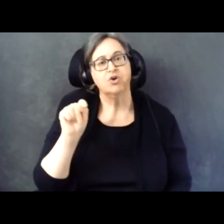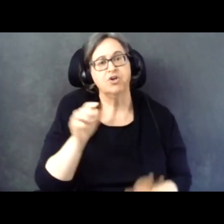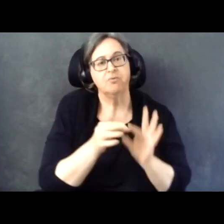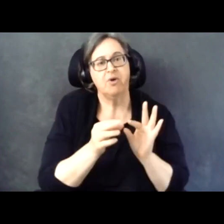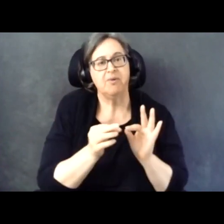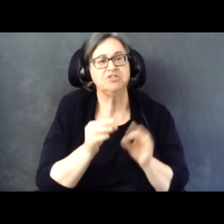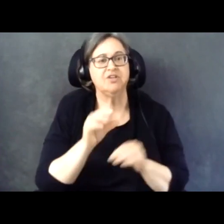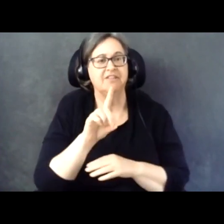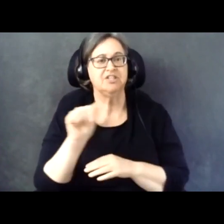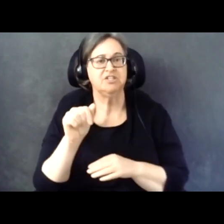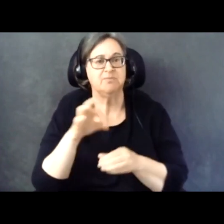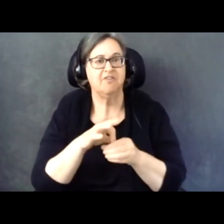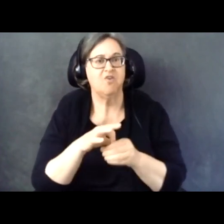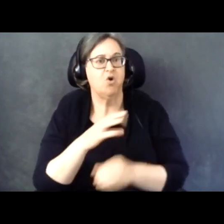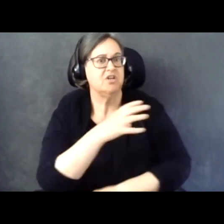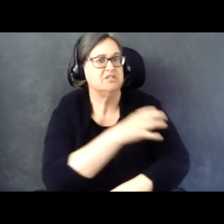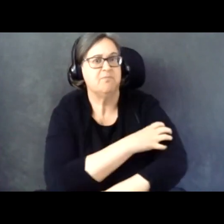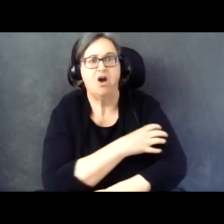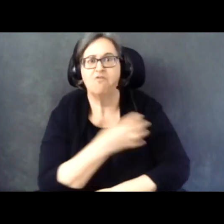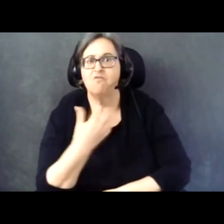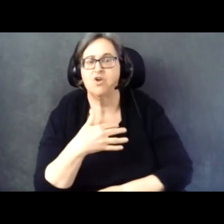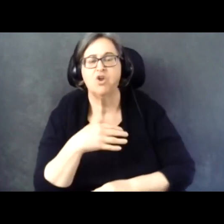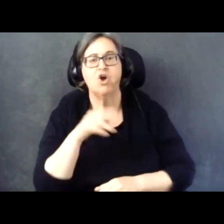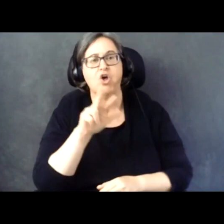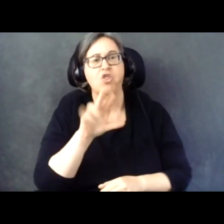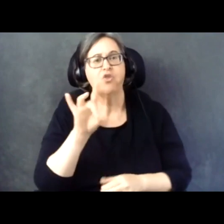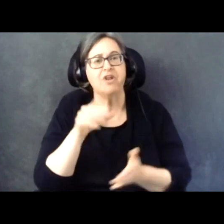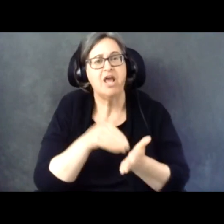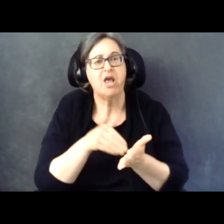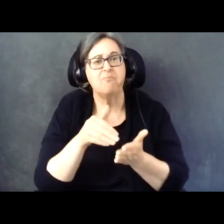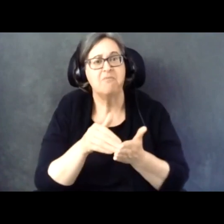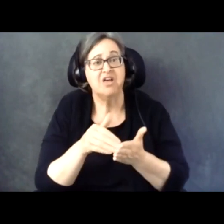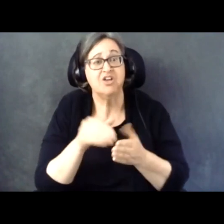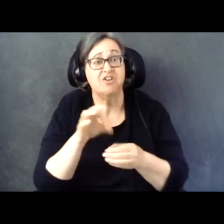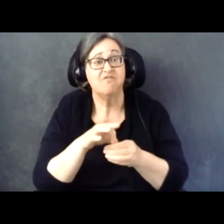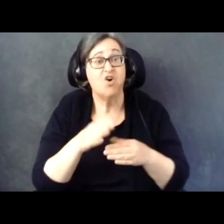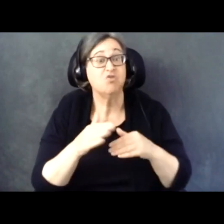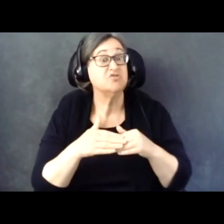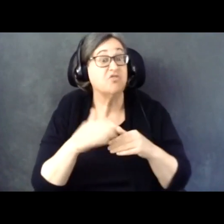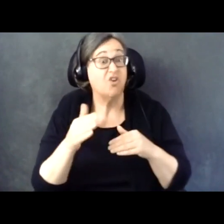In 2020, over 38 million voters with disabilities were eligible to vote.